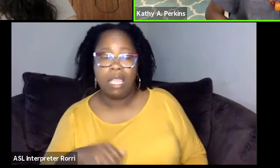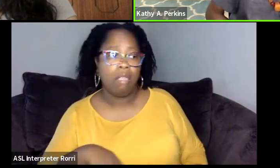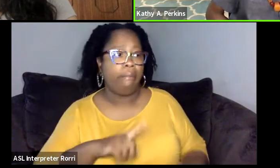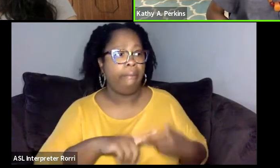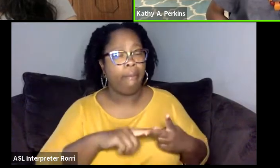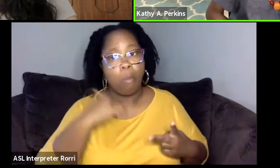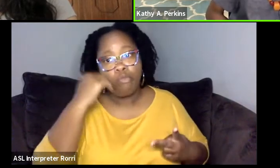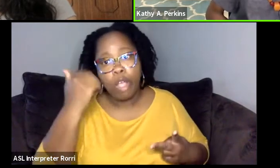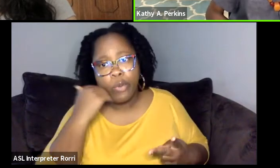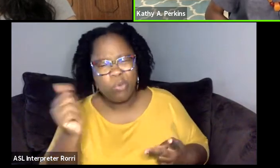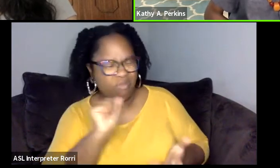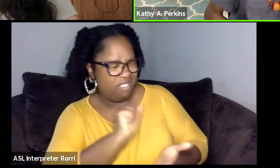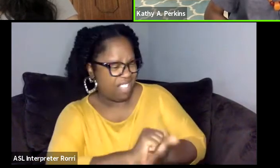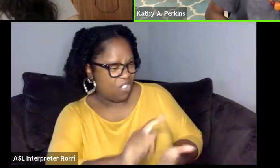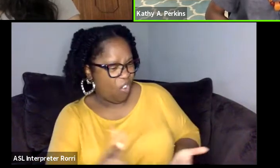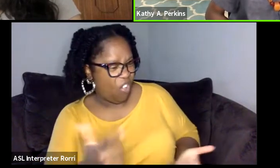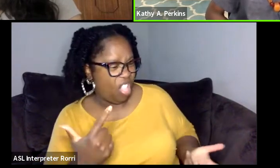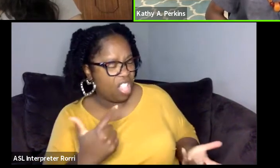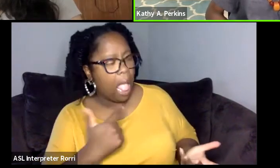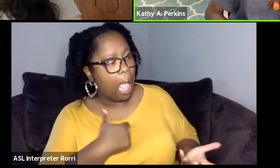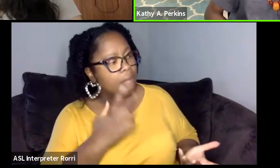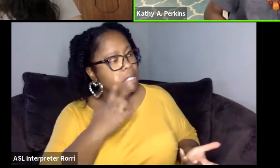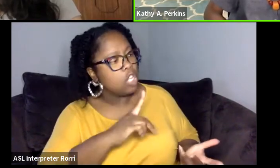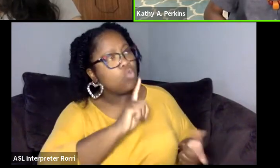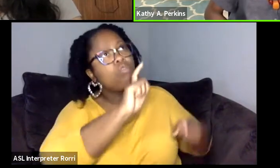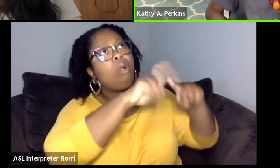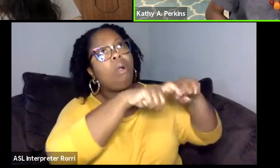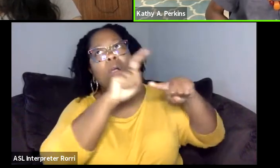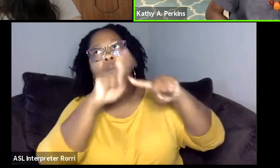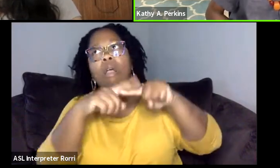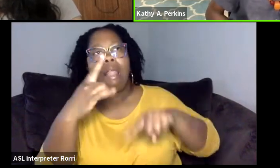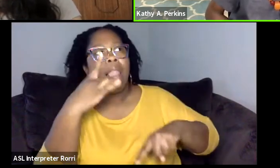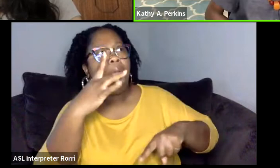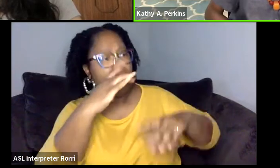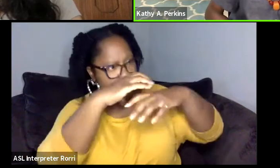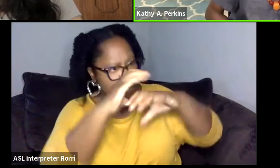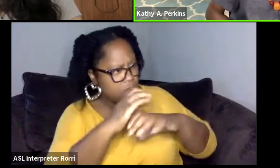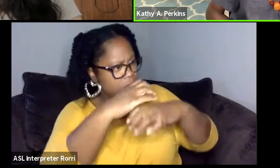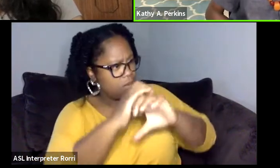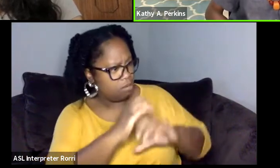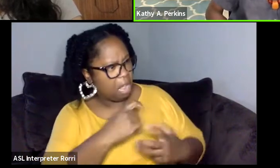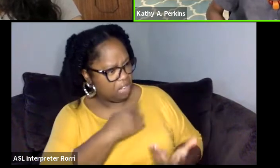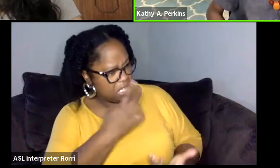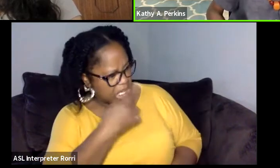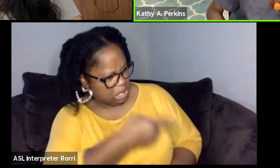And he said, I've seen you hanging lights and focusing. And why don't you consider lighting?